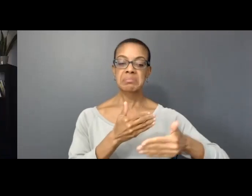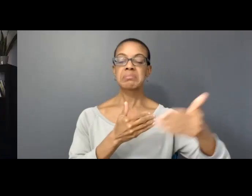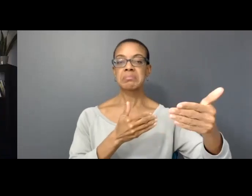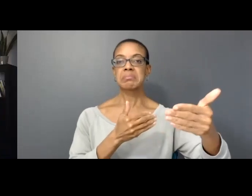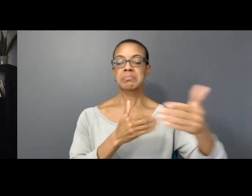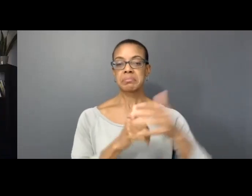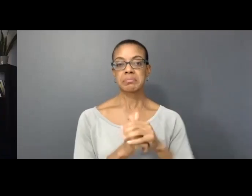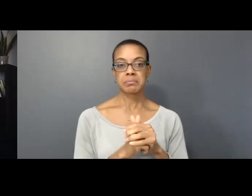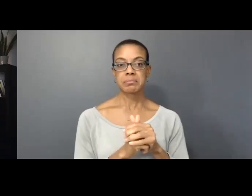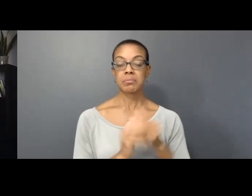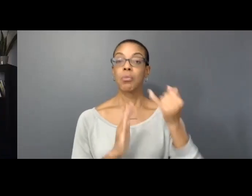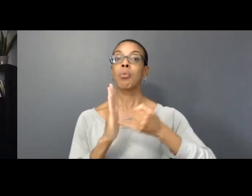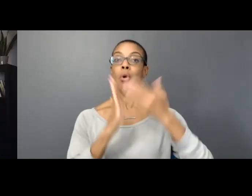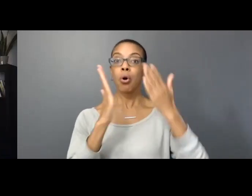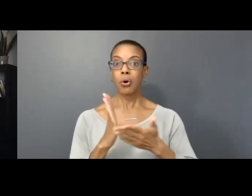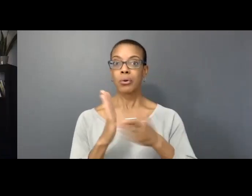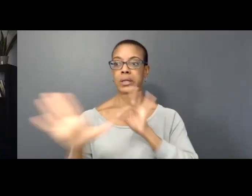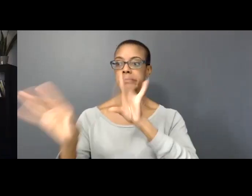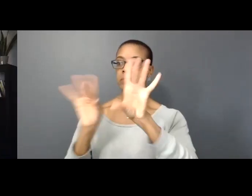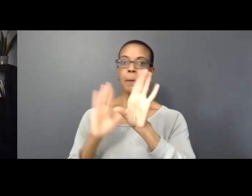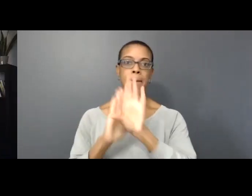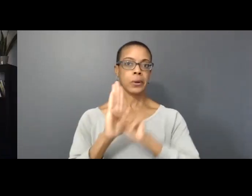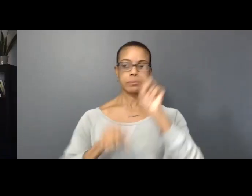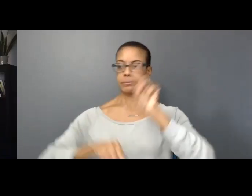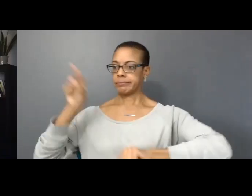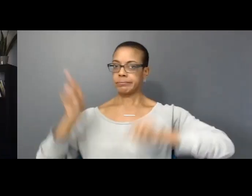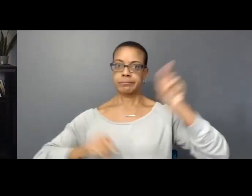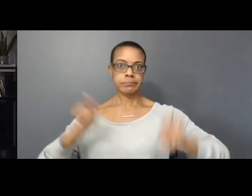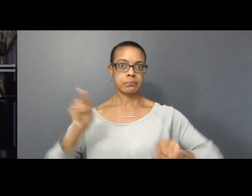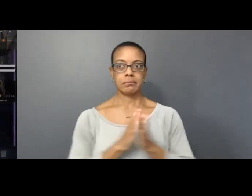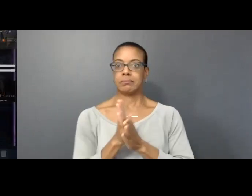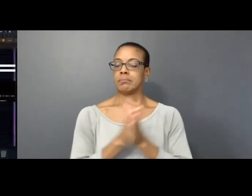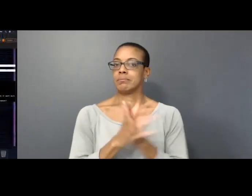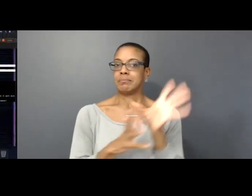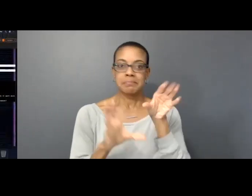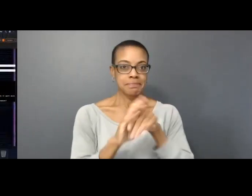These artists come from a variety of different backgrounds and I'm so excited to dive into the research with them.